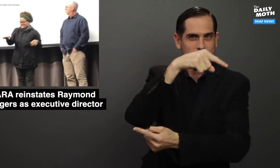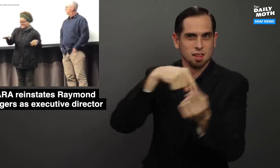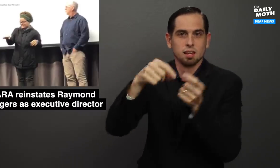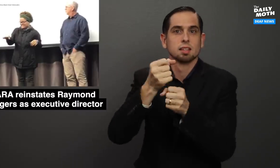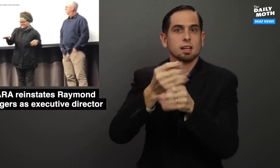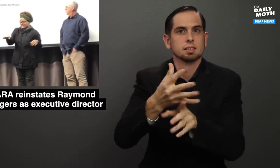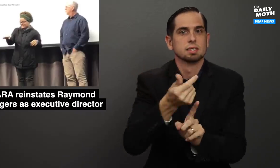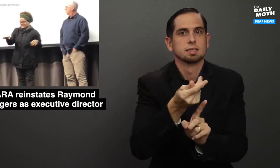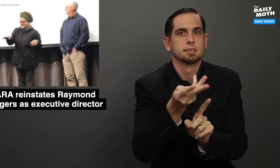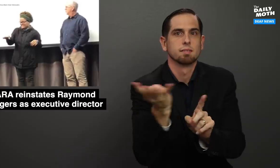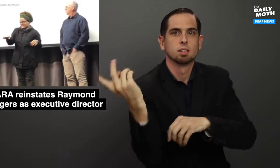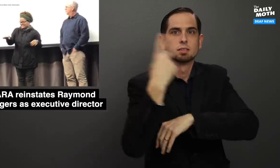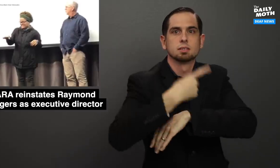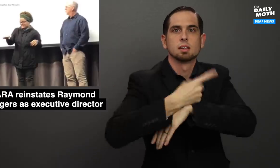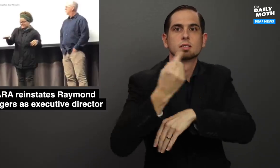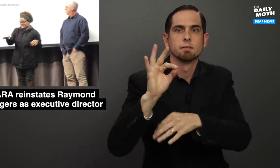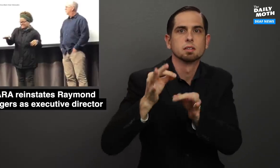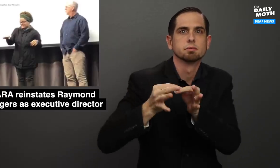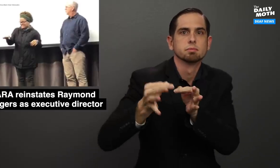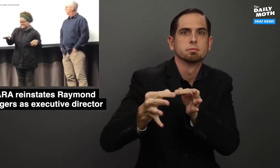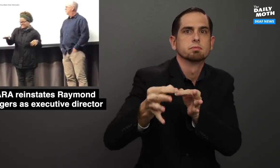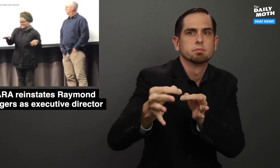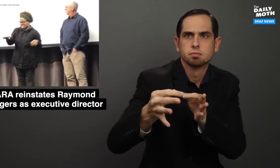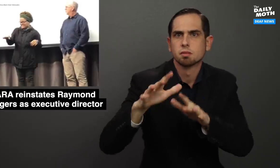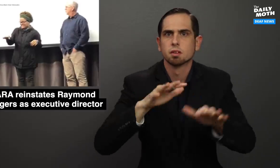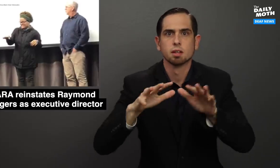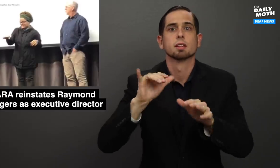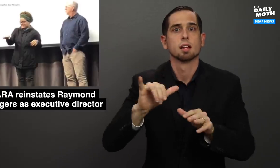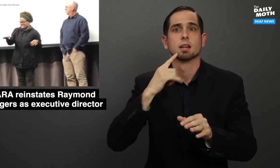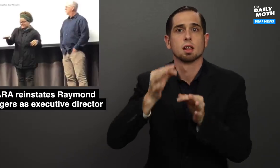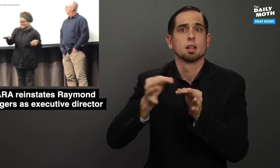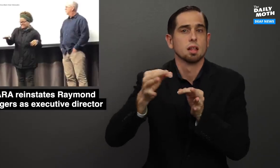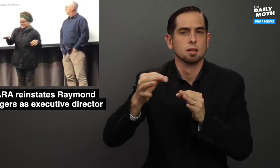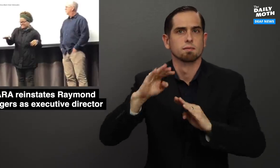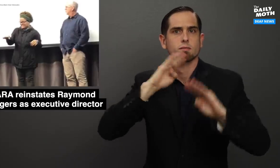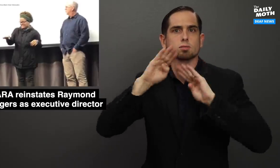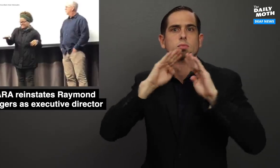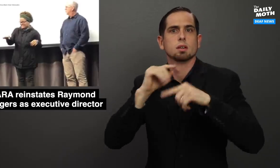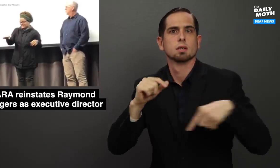This caused delays of several days that frustrated